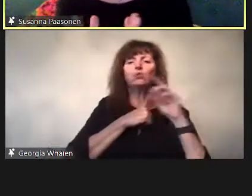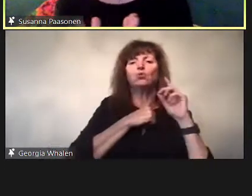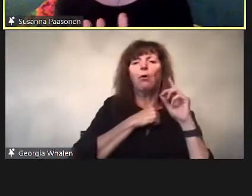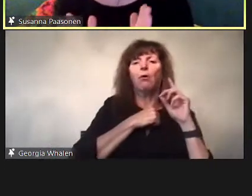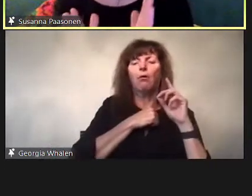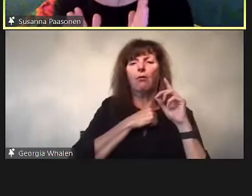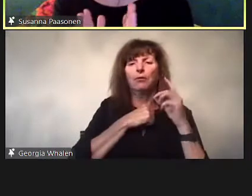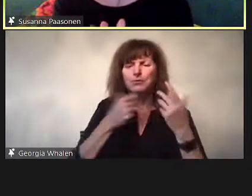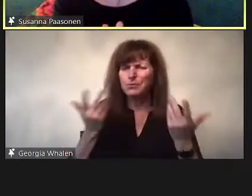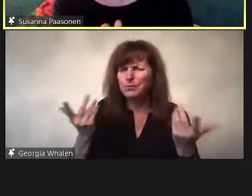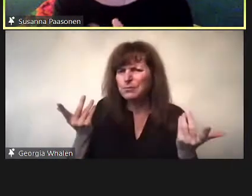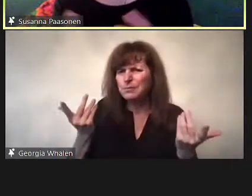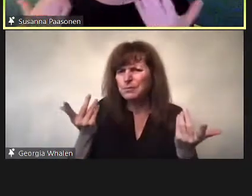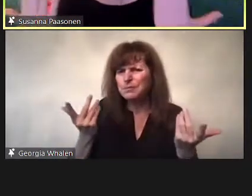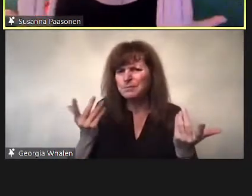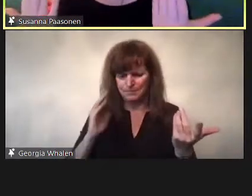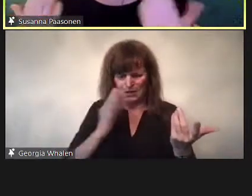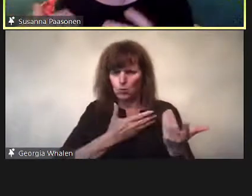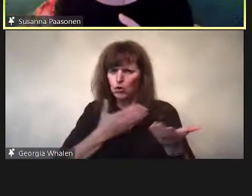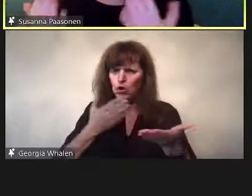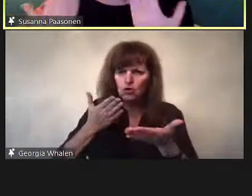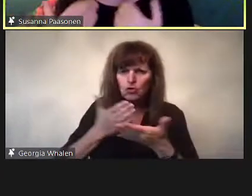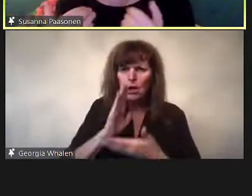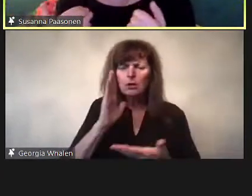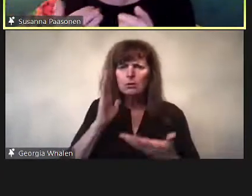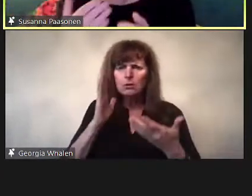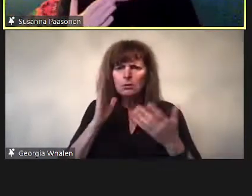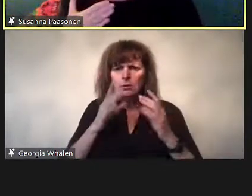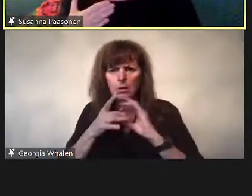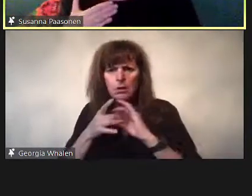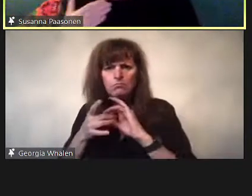They can’t be monetized becuase they don’t have much monetary value